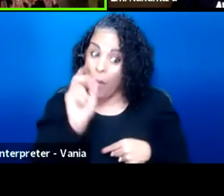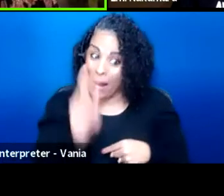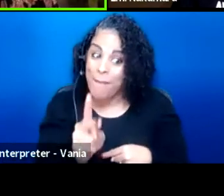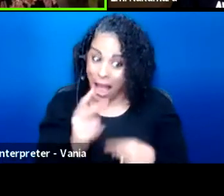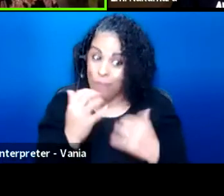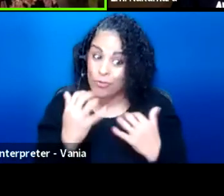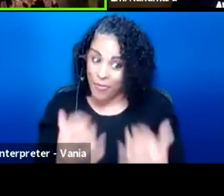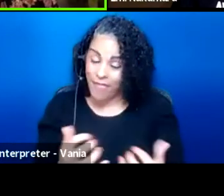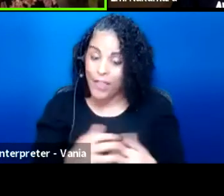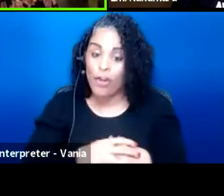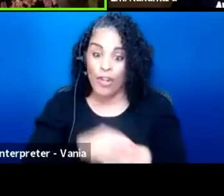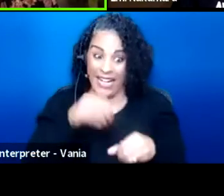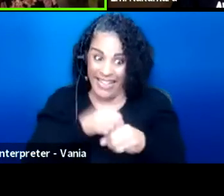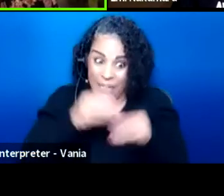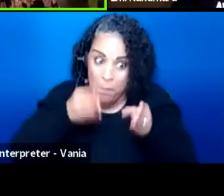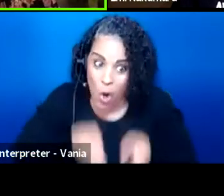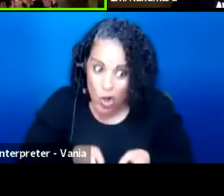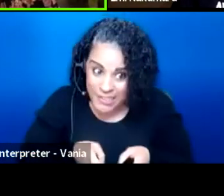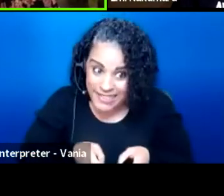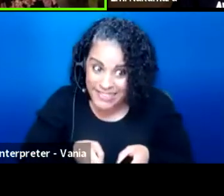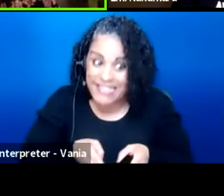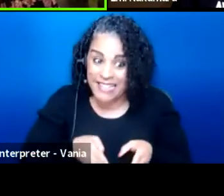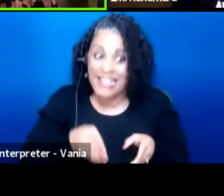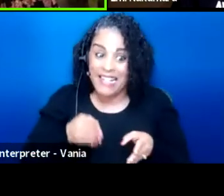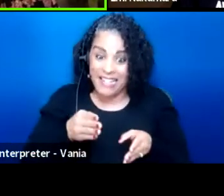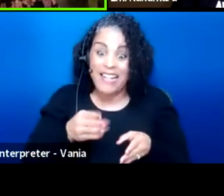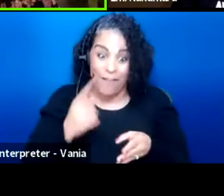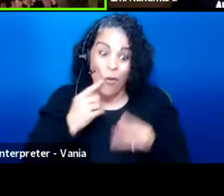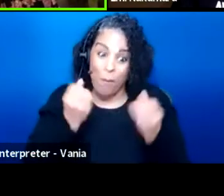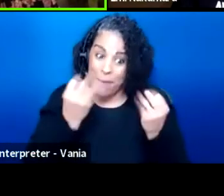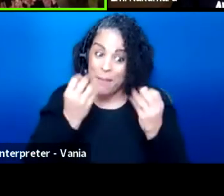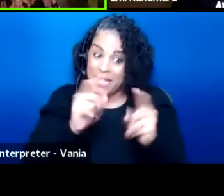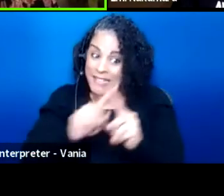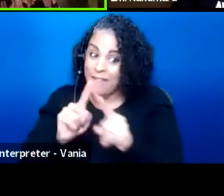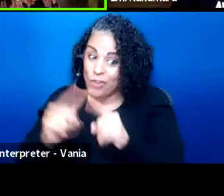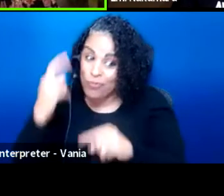in person for lots of reasons, you know,